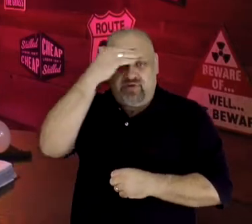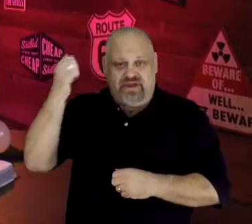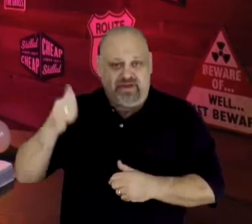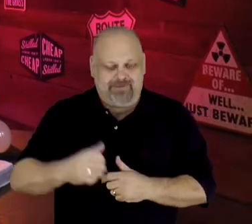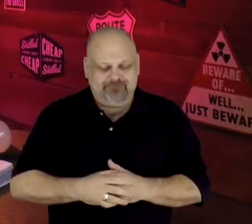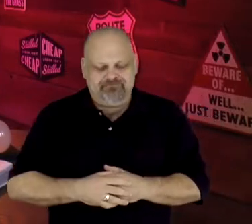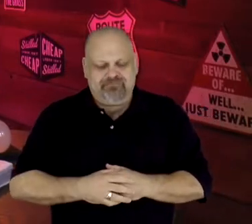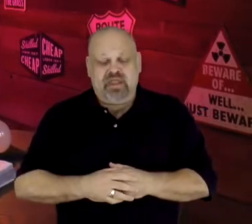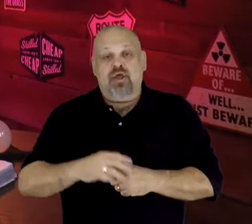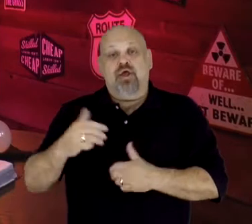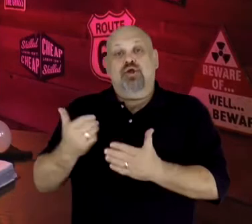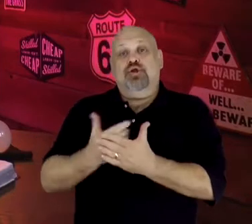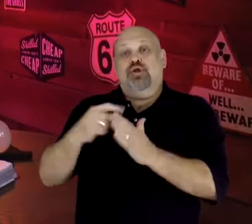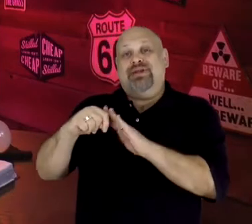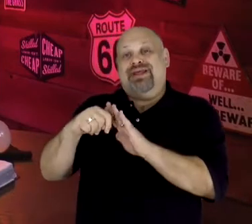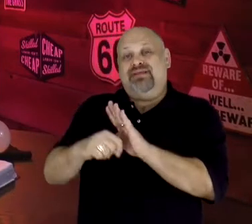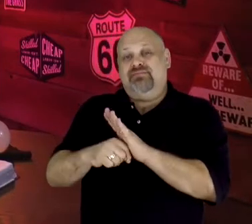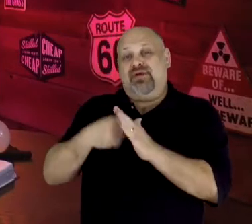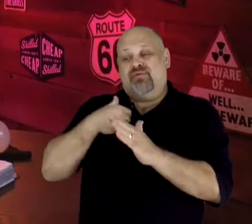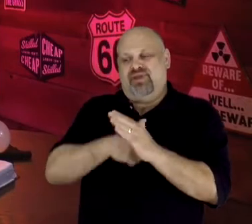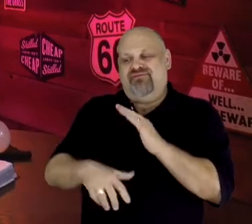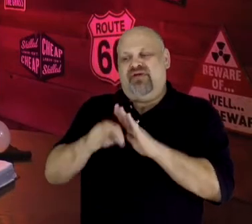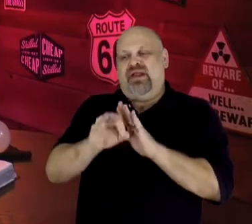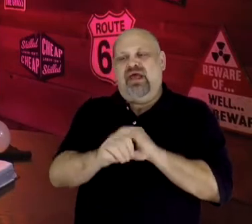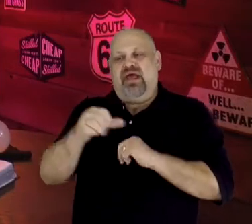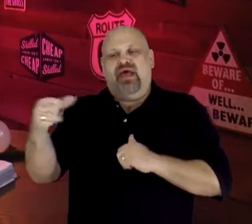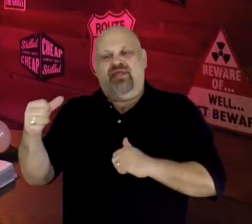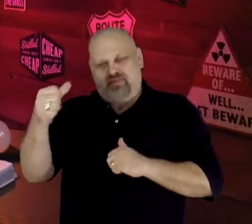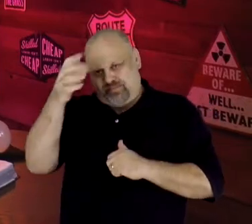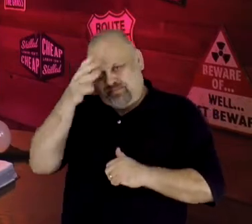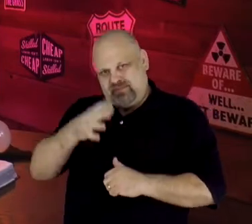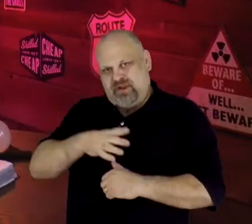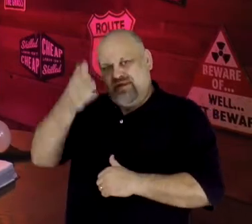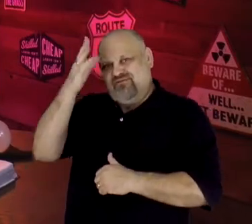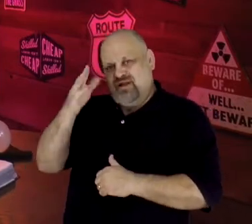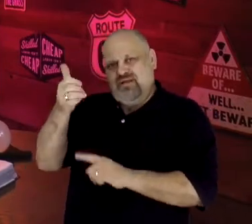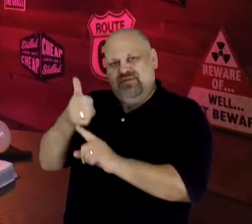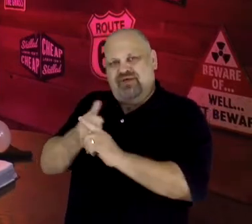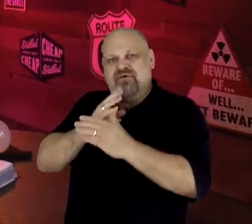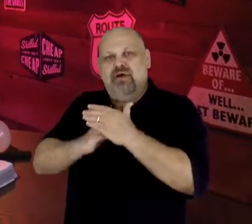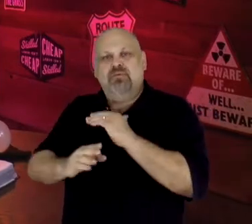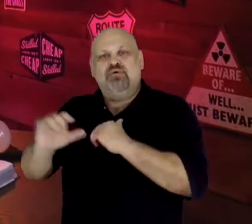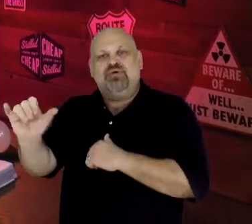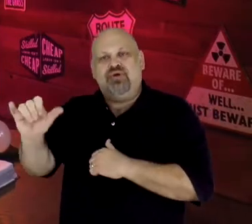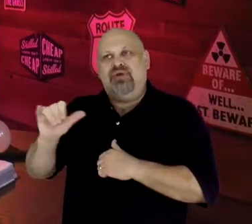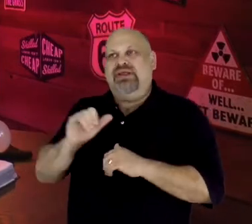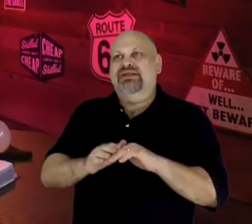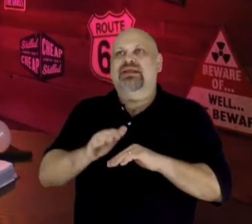In the New Testament, we find another humble man of God, who stepped out to proclaim the coming Messiah,